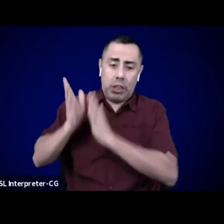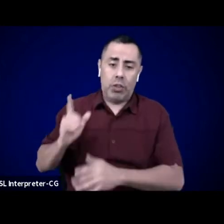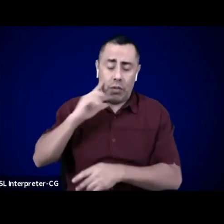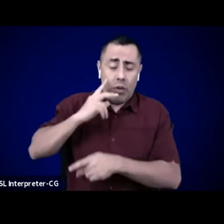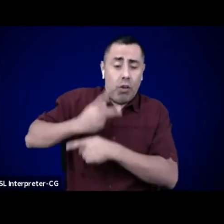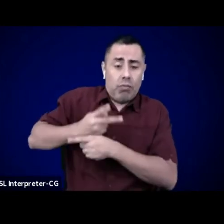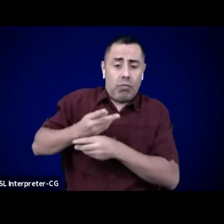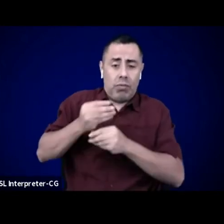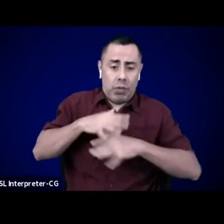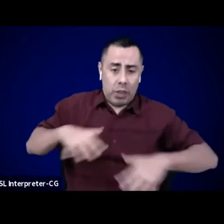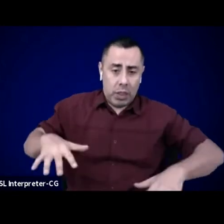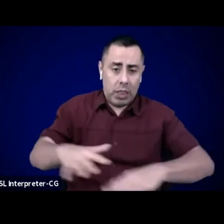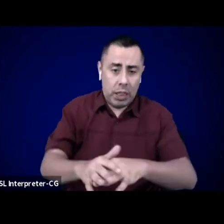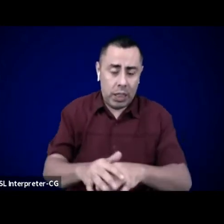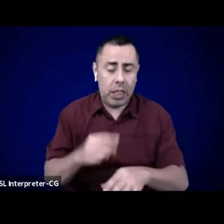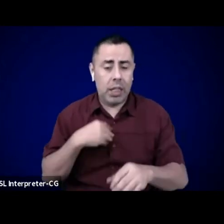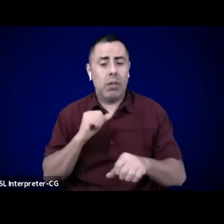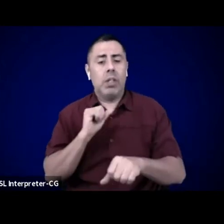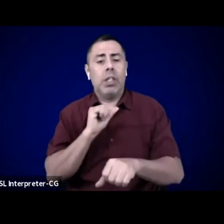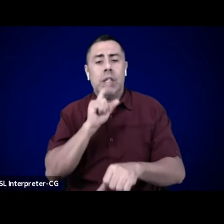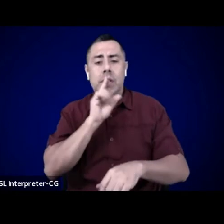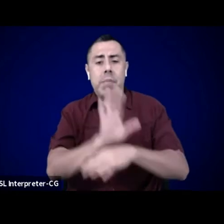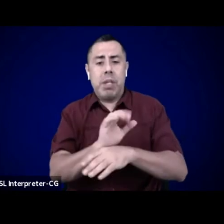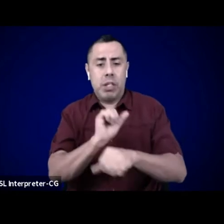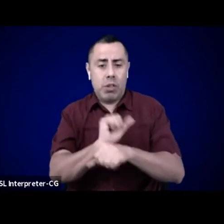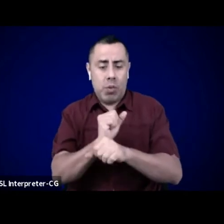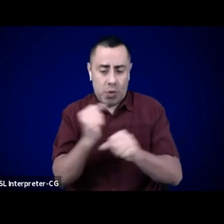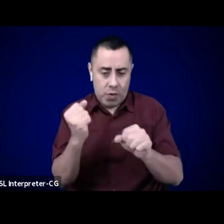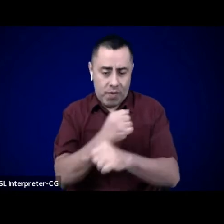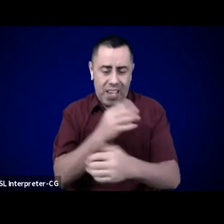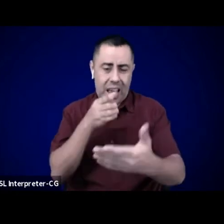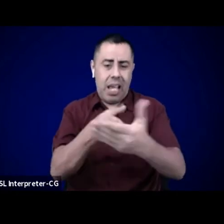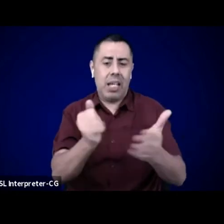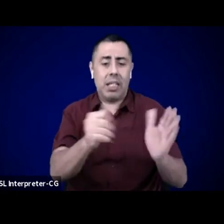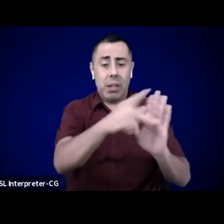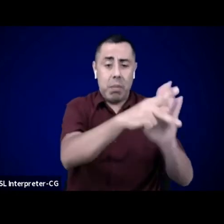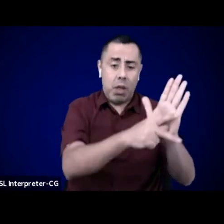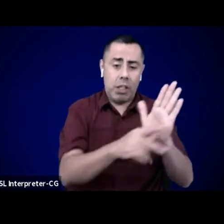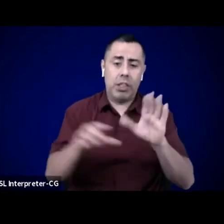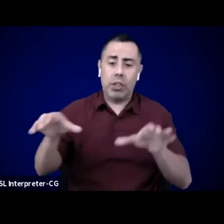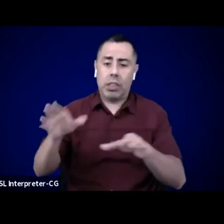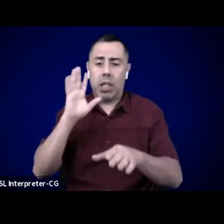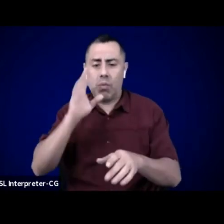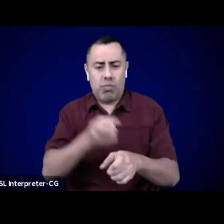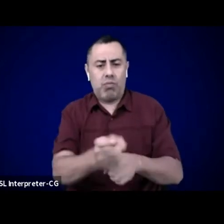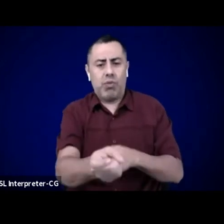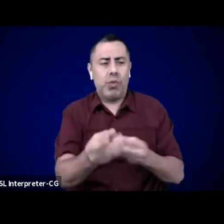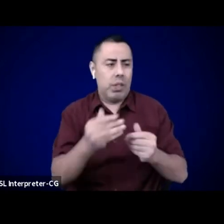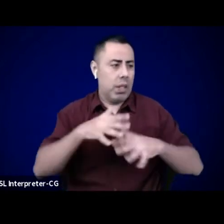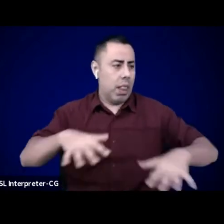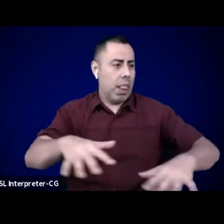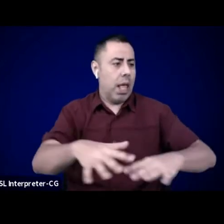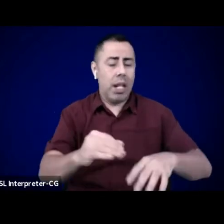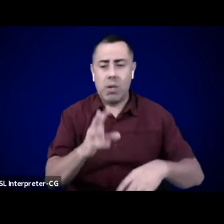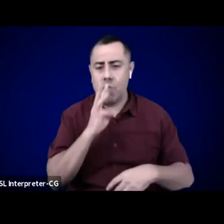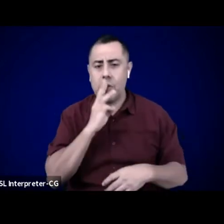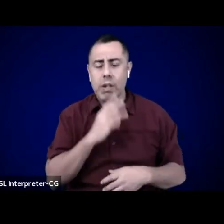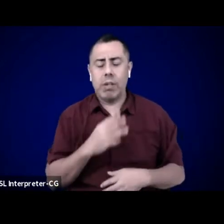and actions that degrade these lands and waters. Please take a moment to consider the many legacies